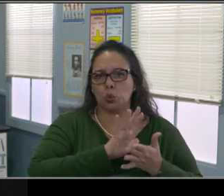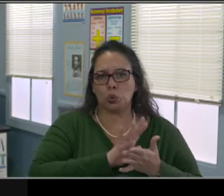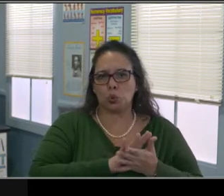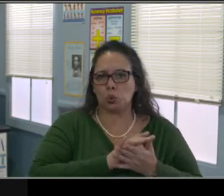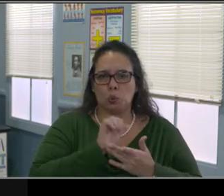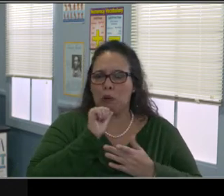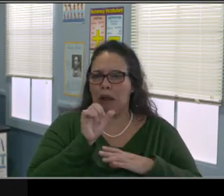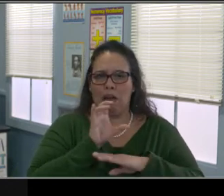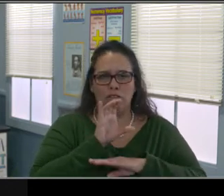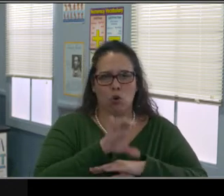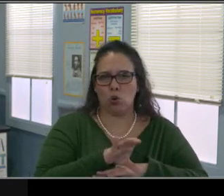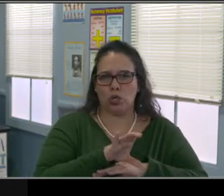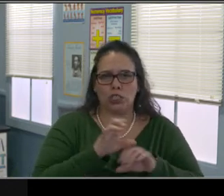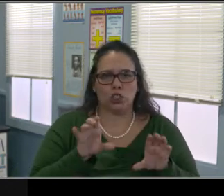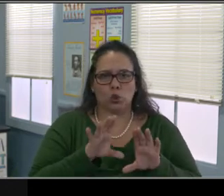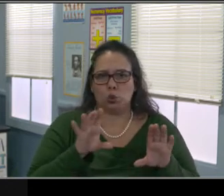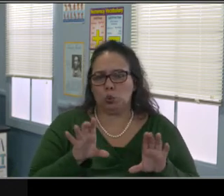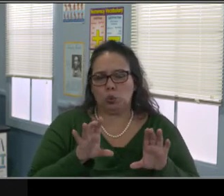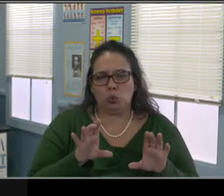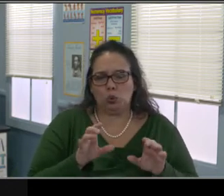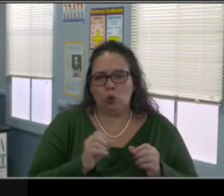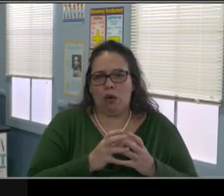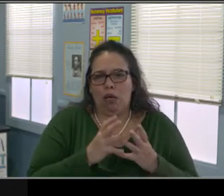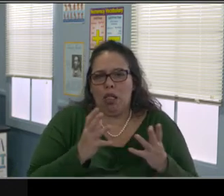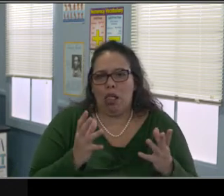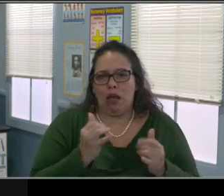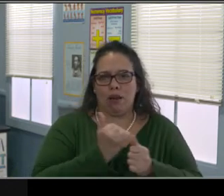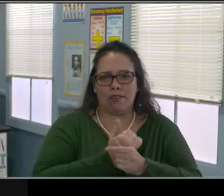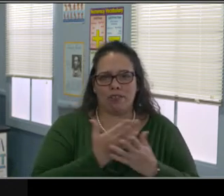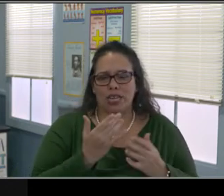for everybody's struggling with something at this point.